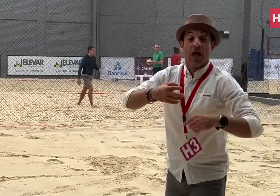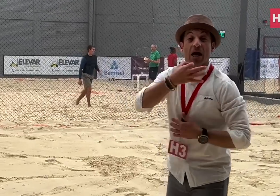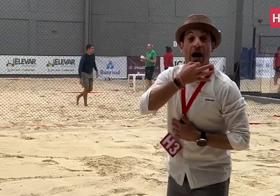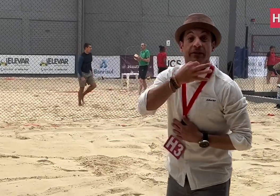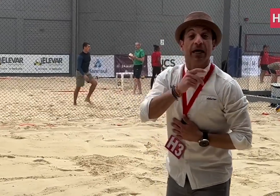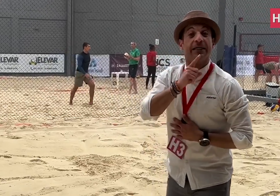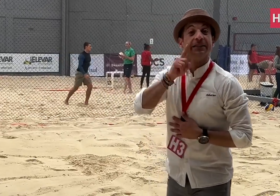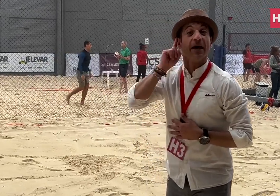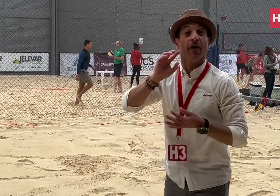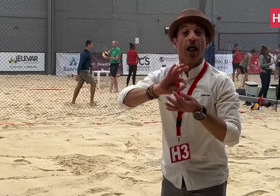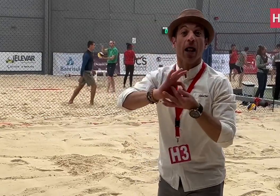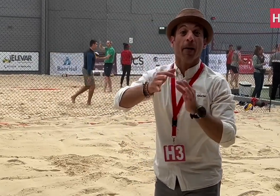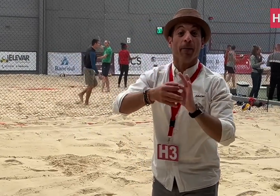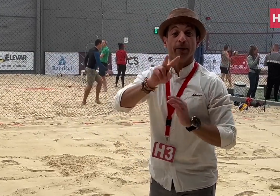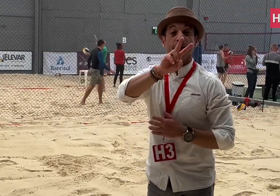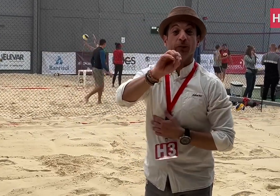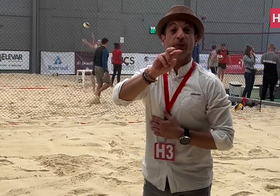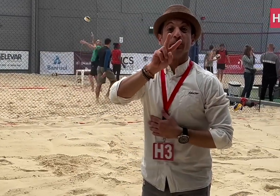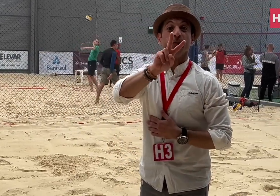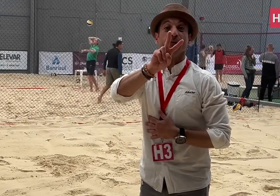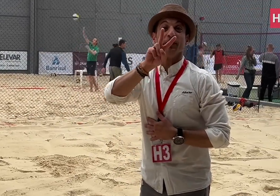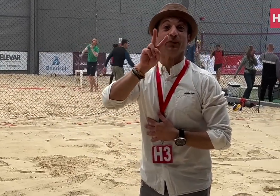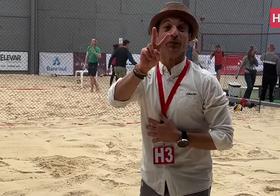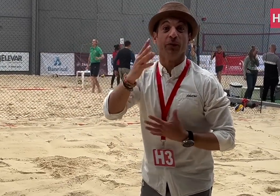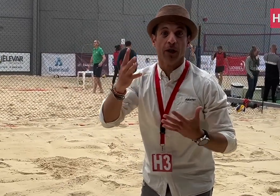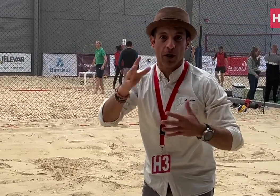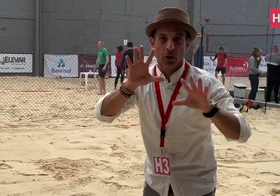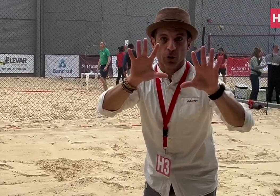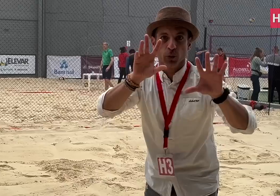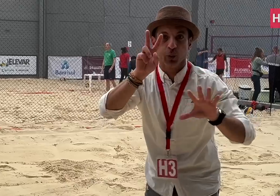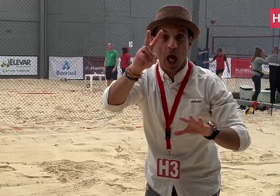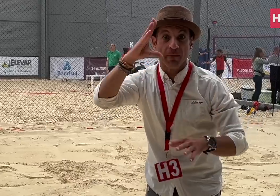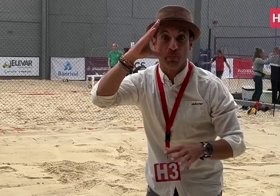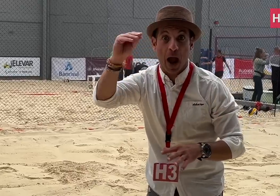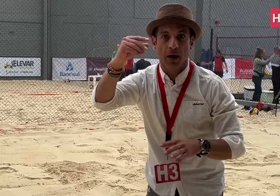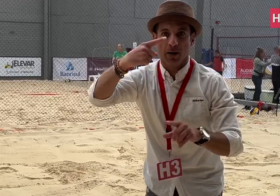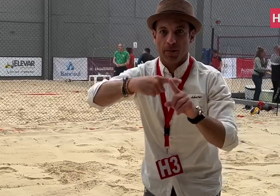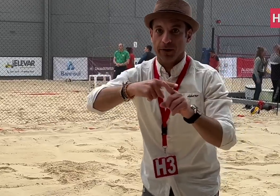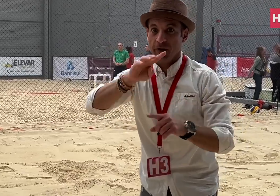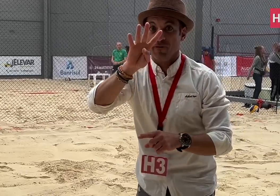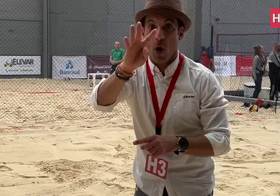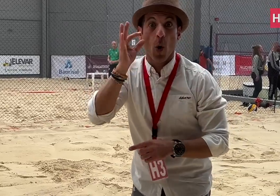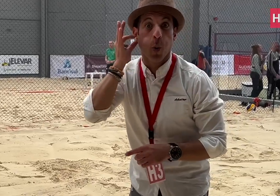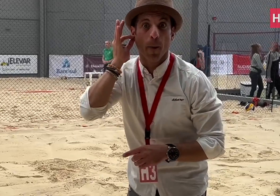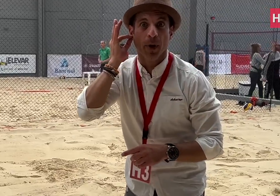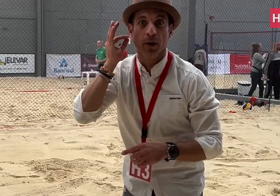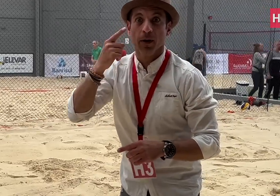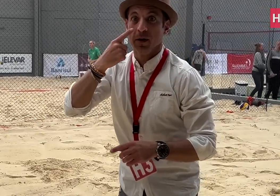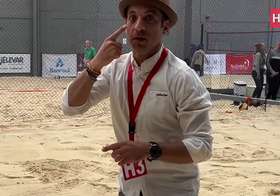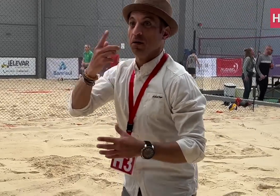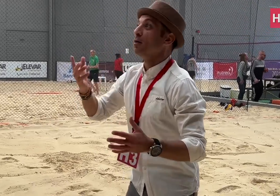For the 2022 Deaflympics in Caxias do Sul, we have 12 Men’s and four Women’s teams.